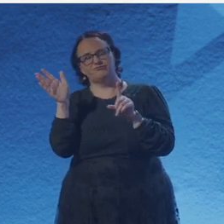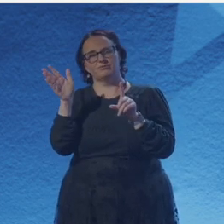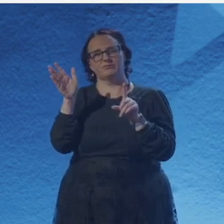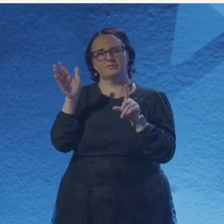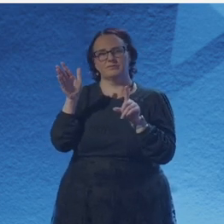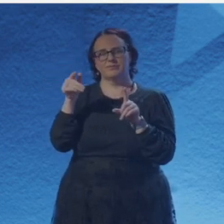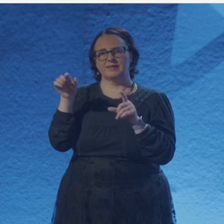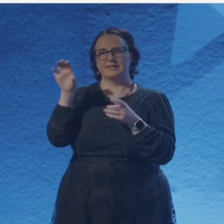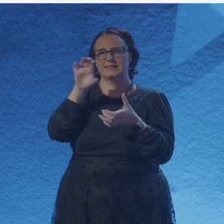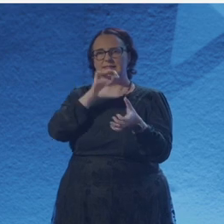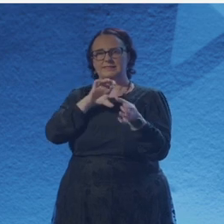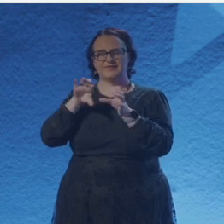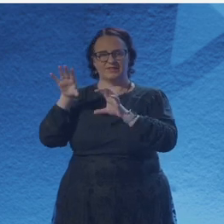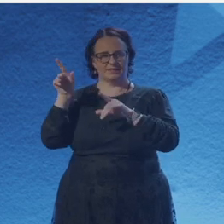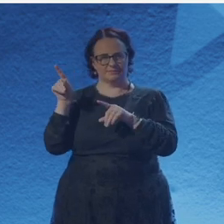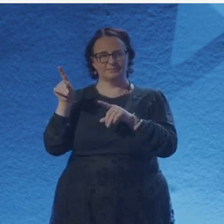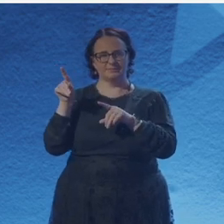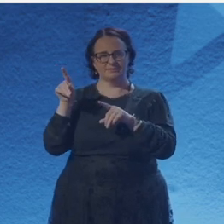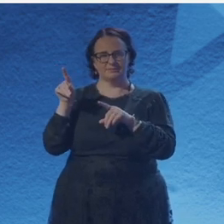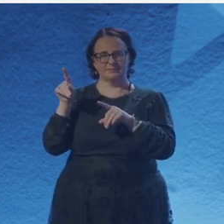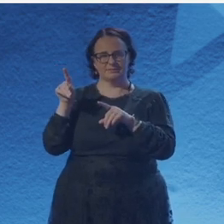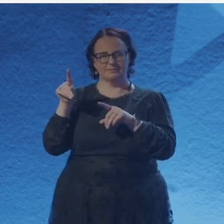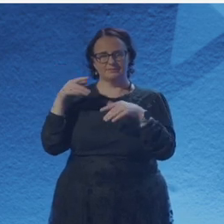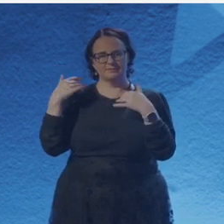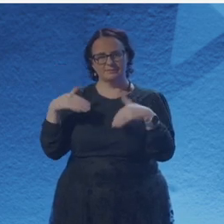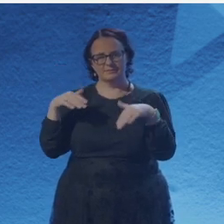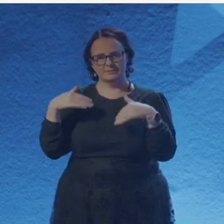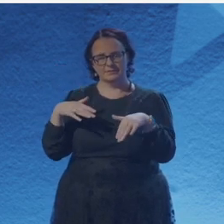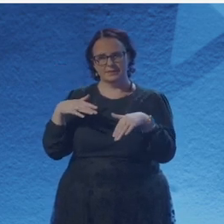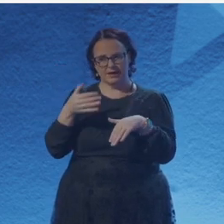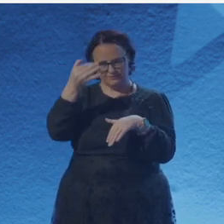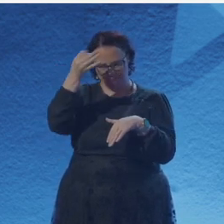after the painting by Joseph Wright of Derby.